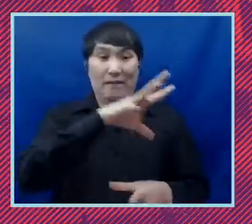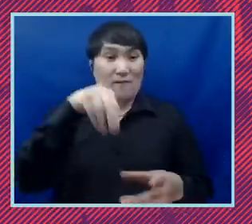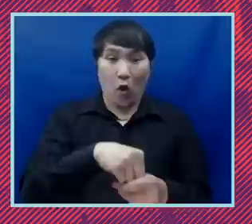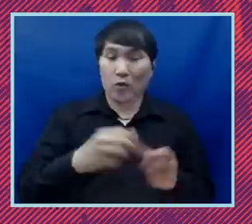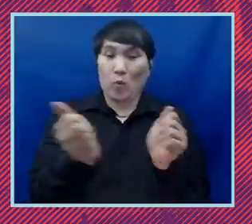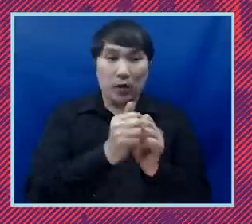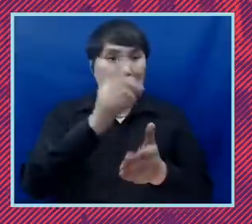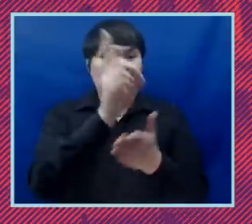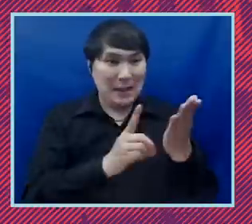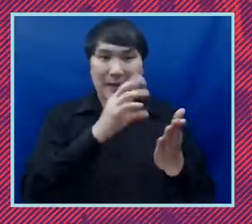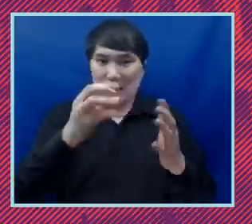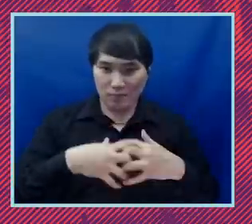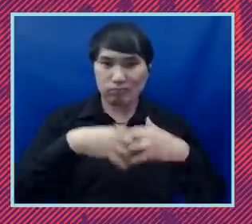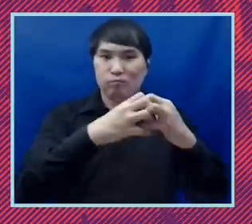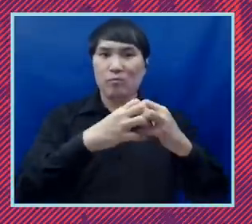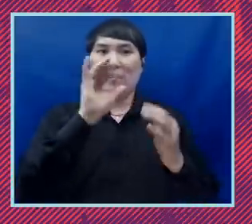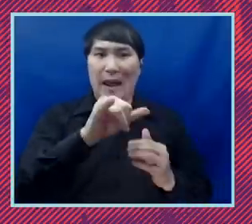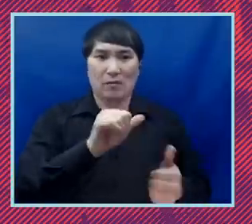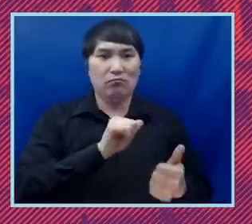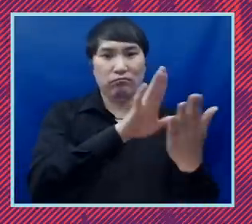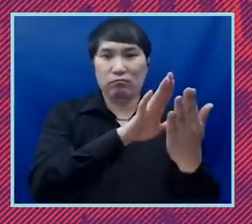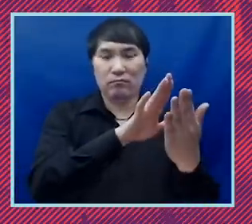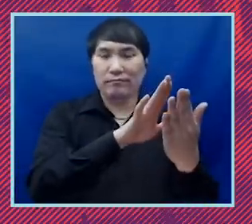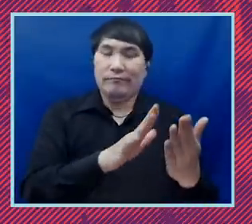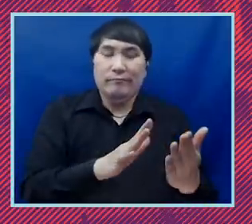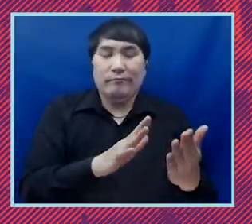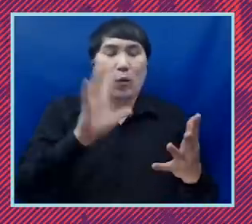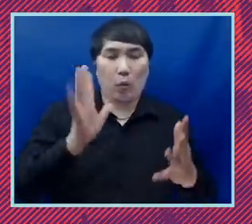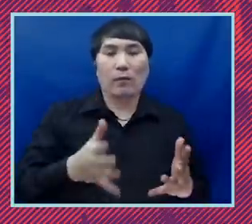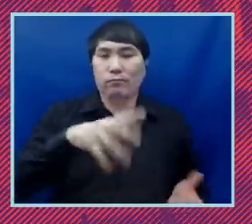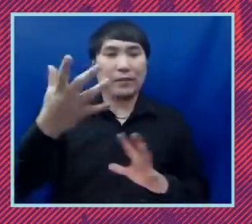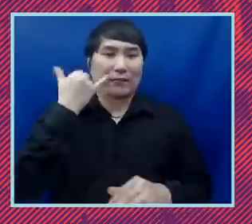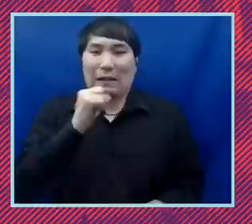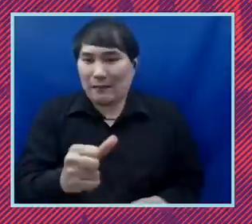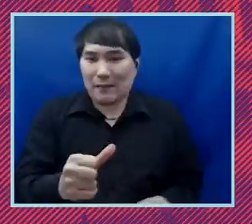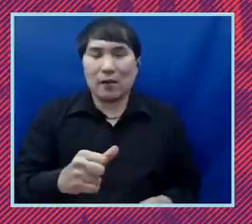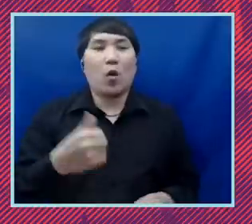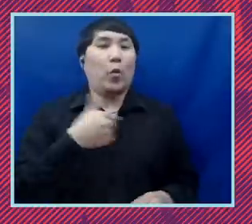our efforts. So we're going to really work closely in a coalition with and led by members of impacted